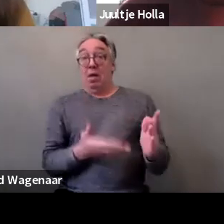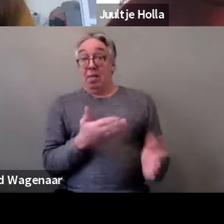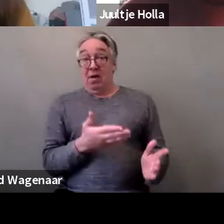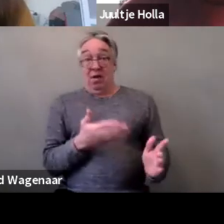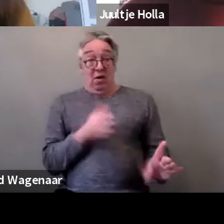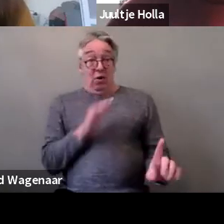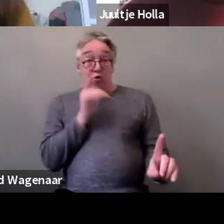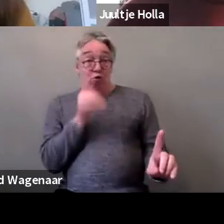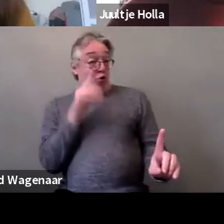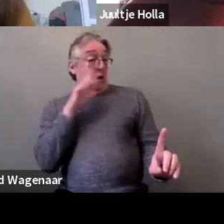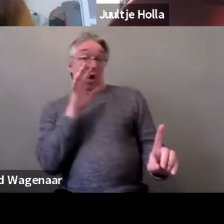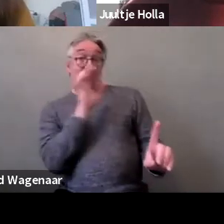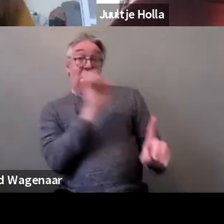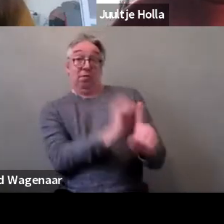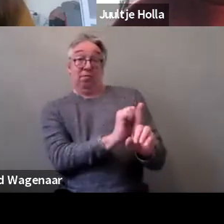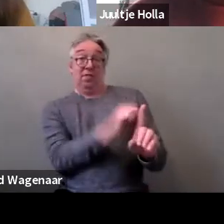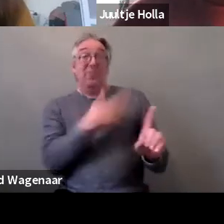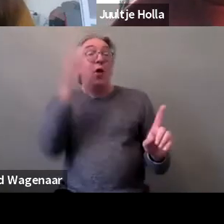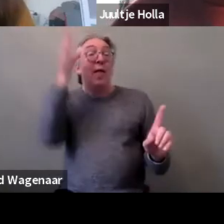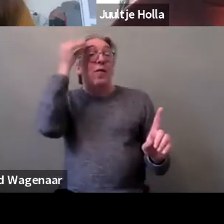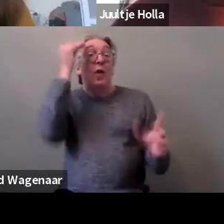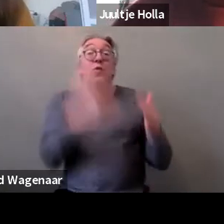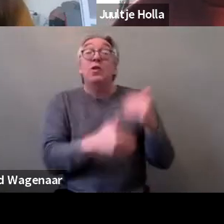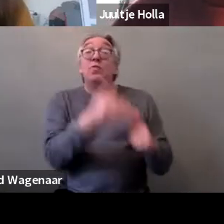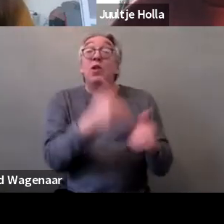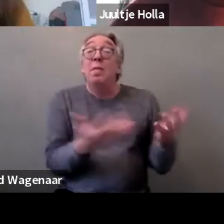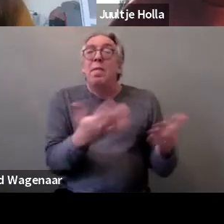having an intellectual disability and needing different support.